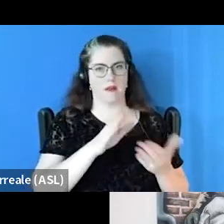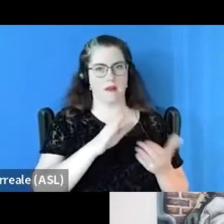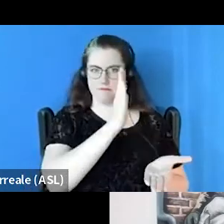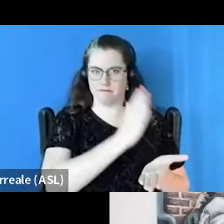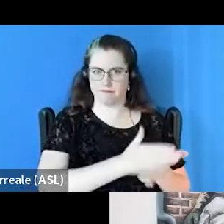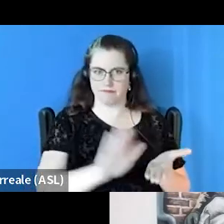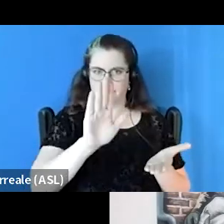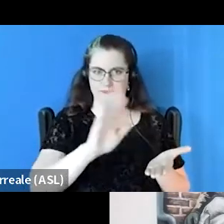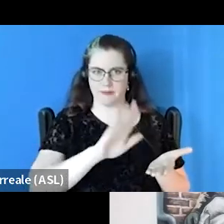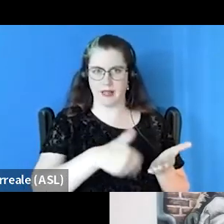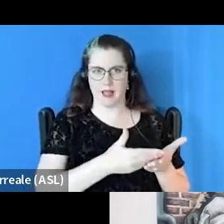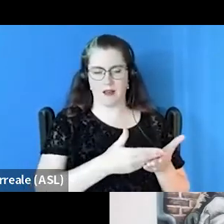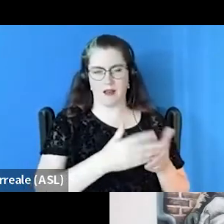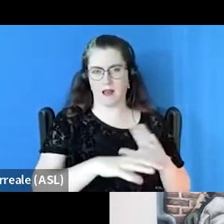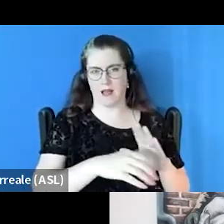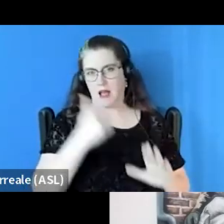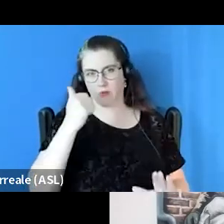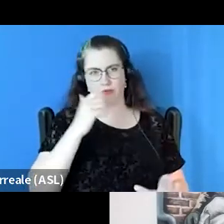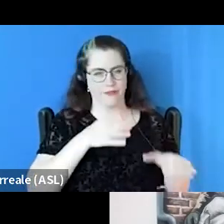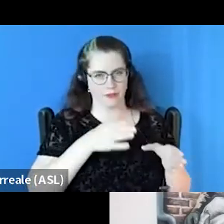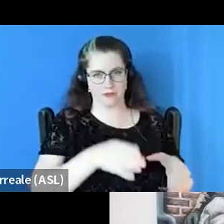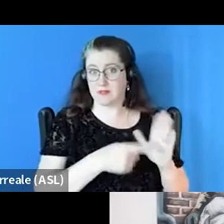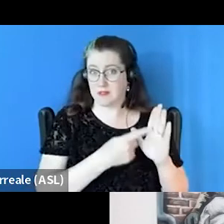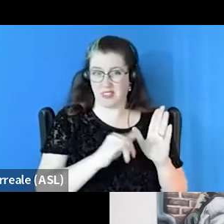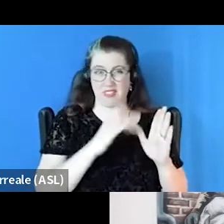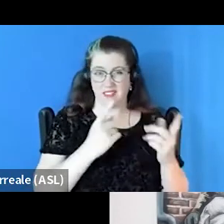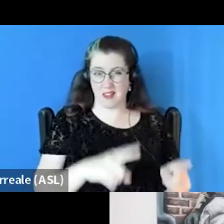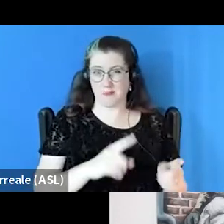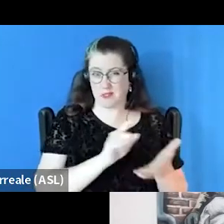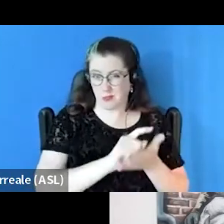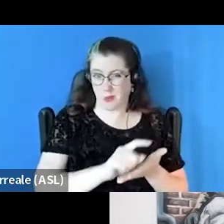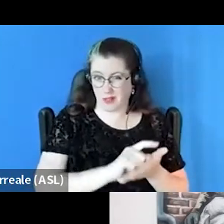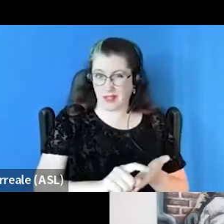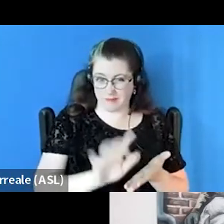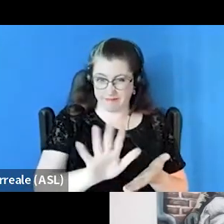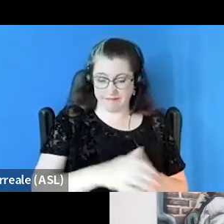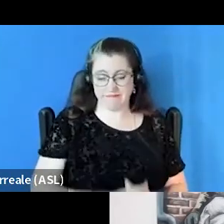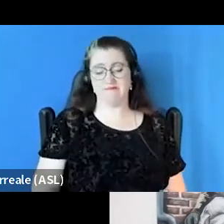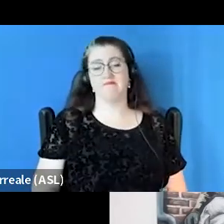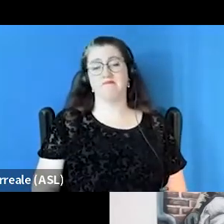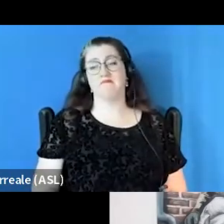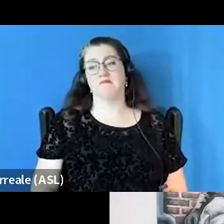to another, sometimes weekly. And we know that in order to get people involved